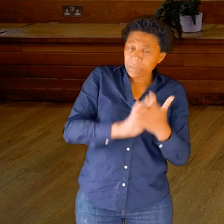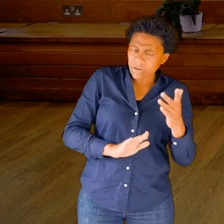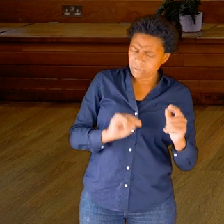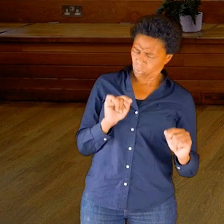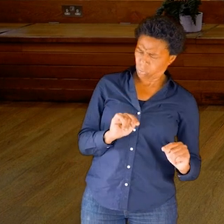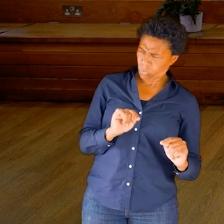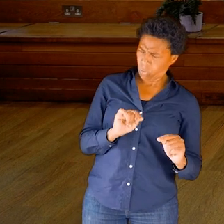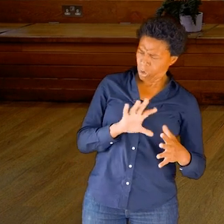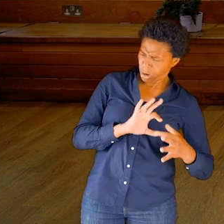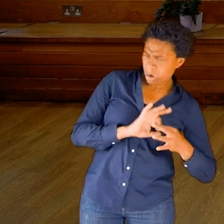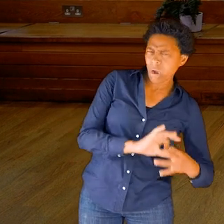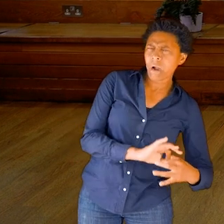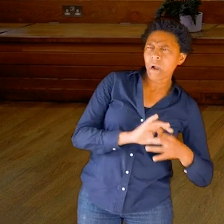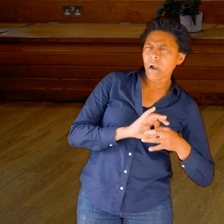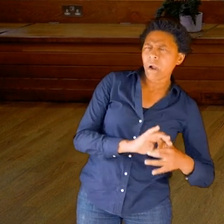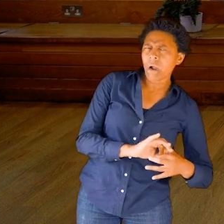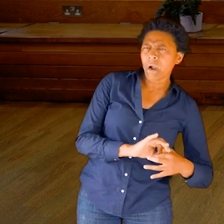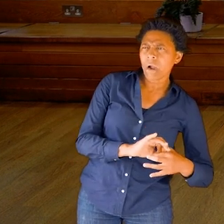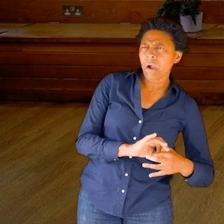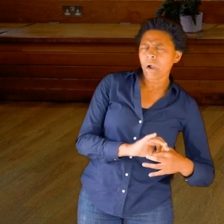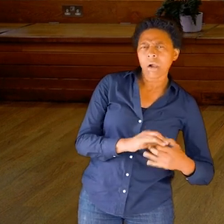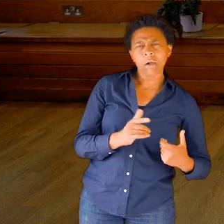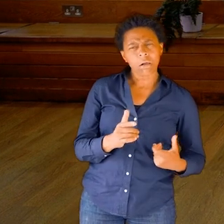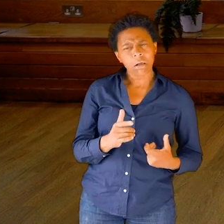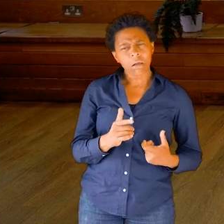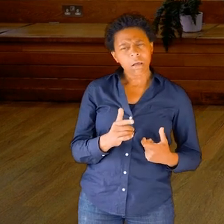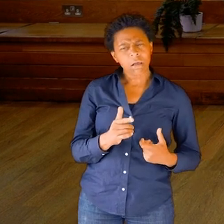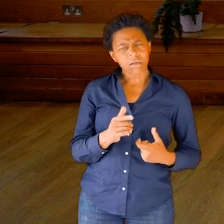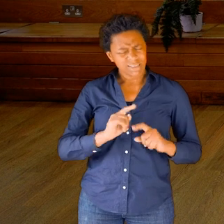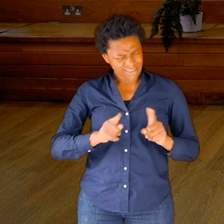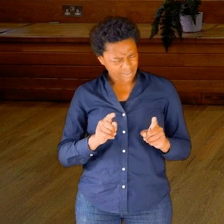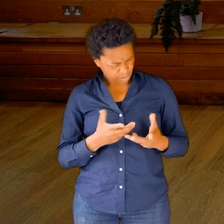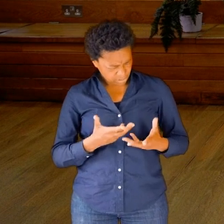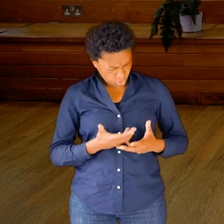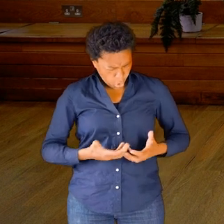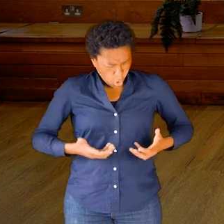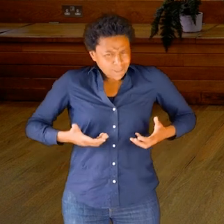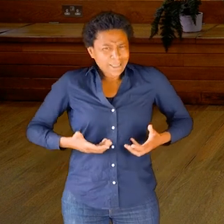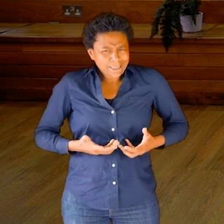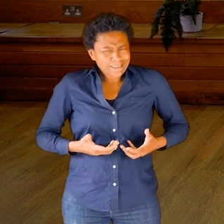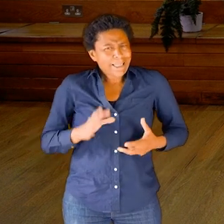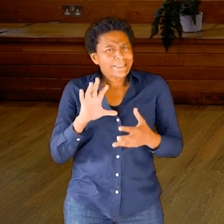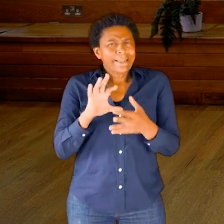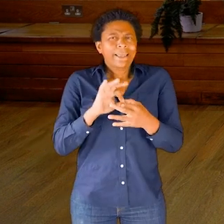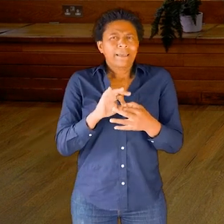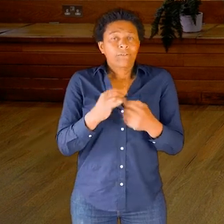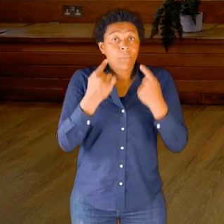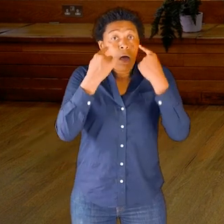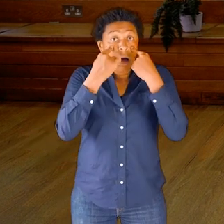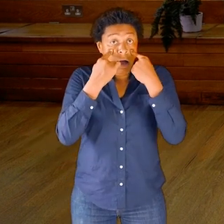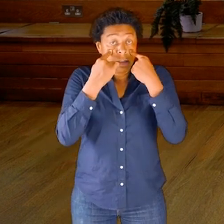experiencing the relationship between these containers, between—the link between